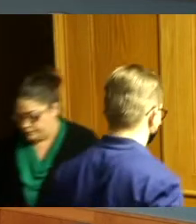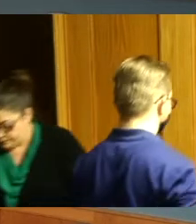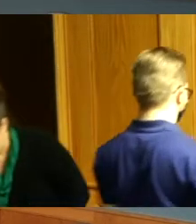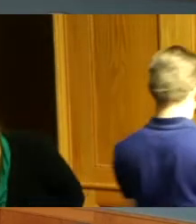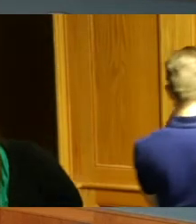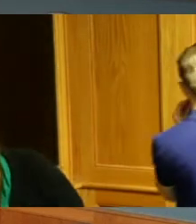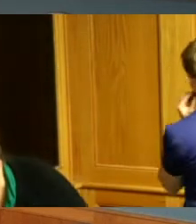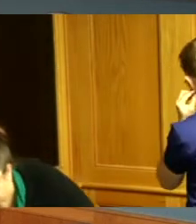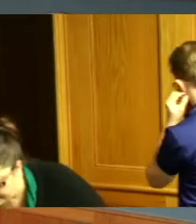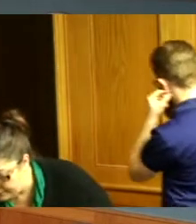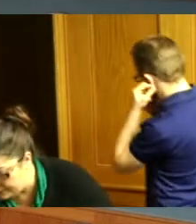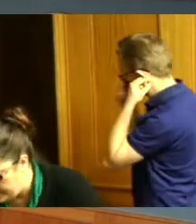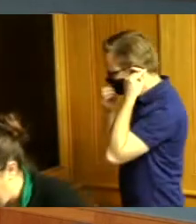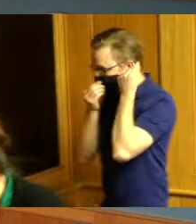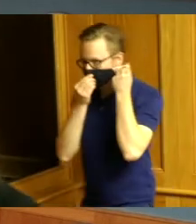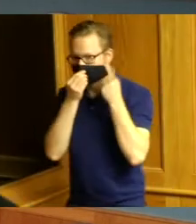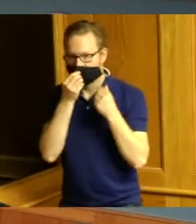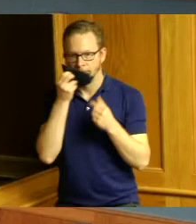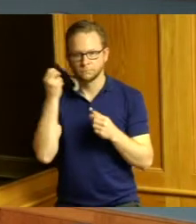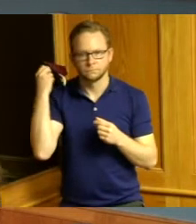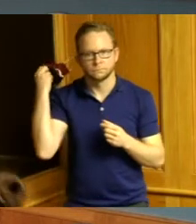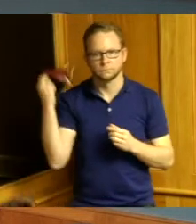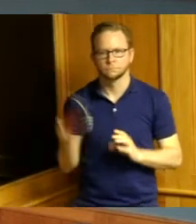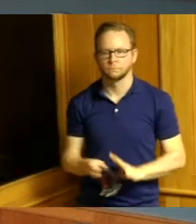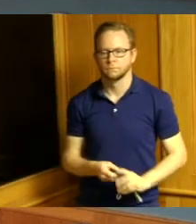thank you Madam President yeah thank you for bringing the resolution in front of us